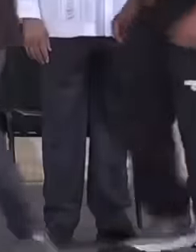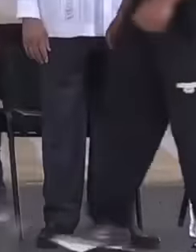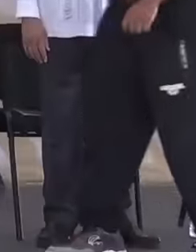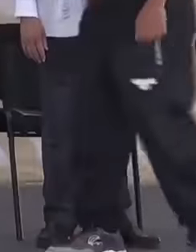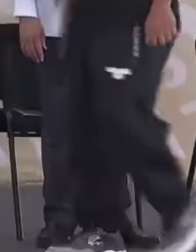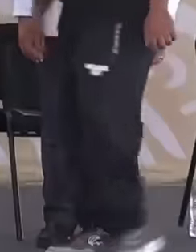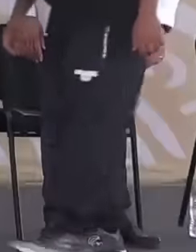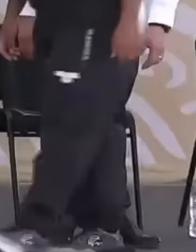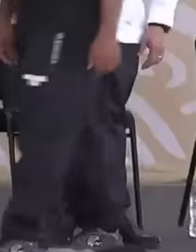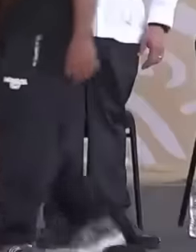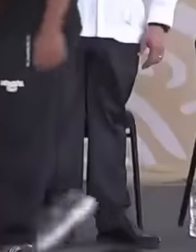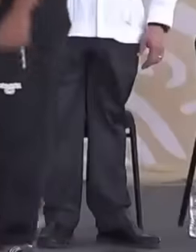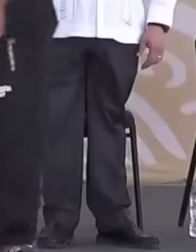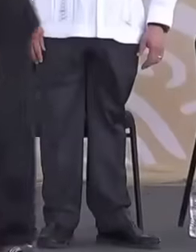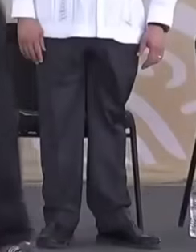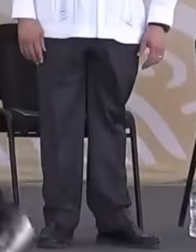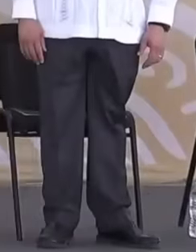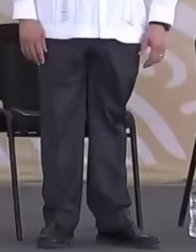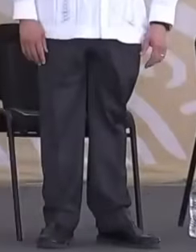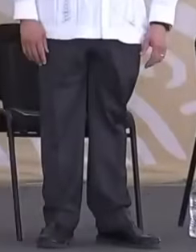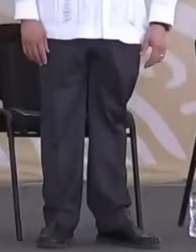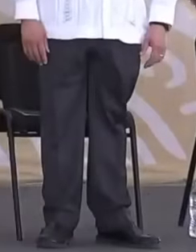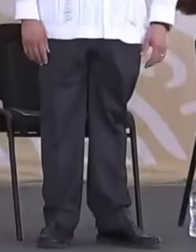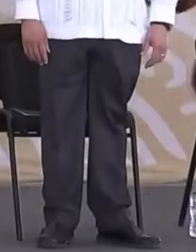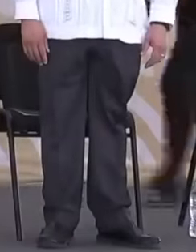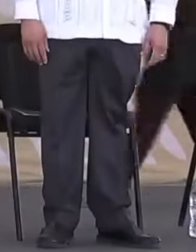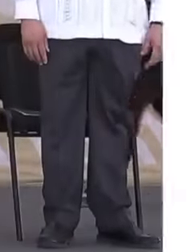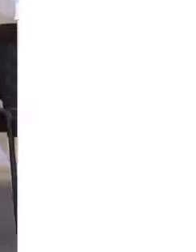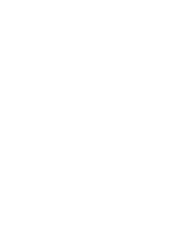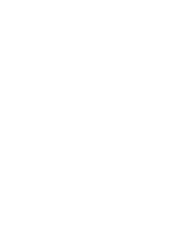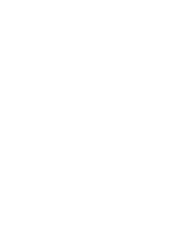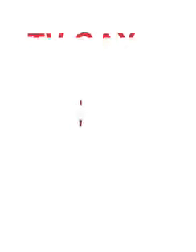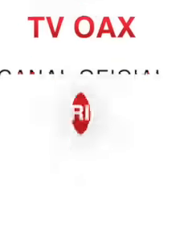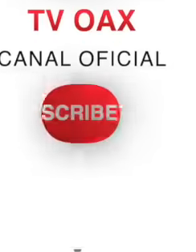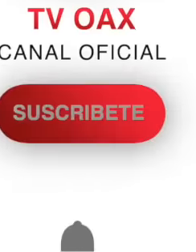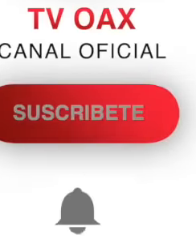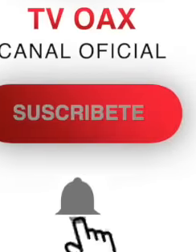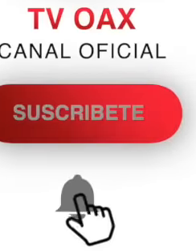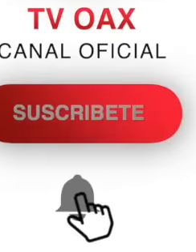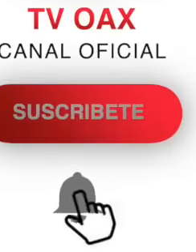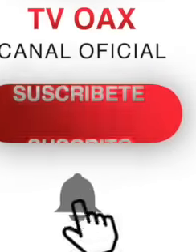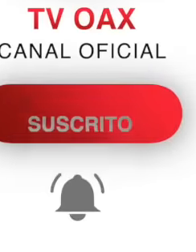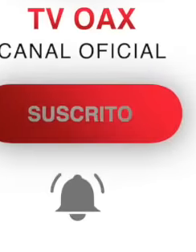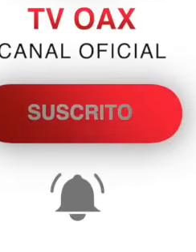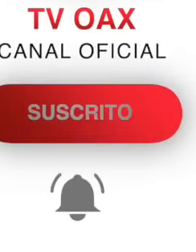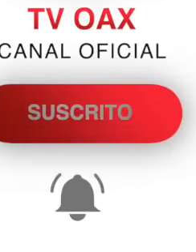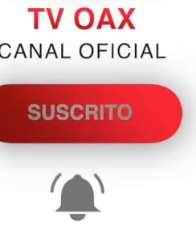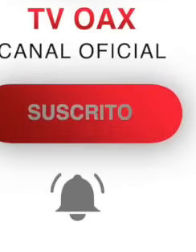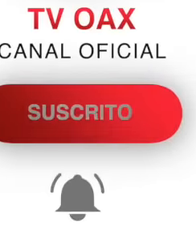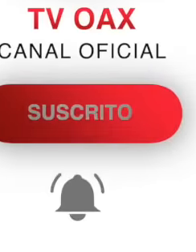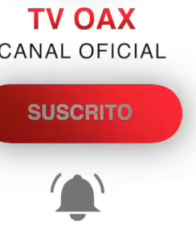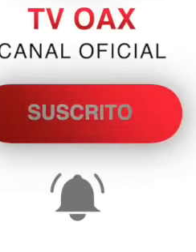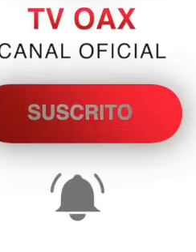to two great personalities the president of Mexico Claudia Shau and the president Andrés